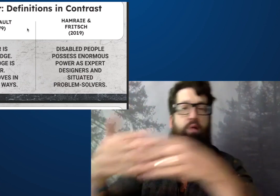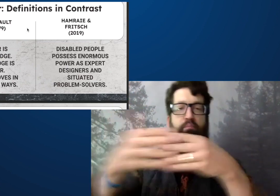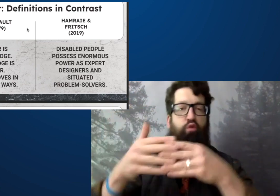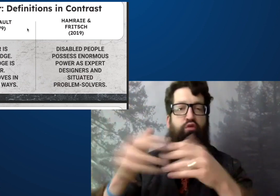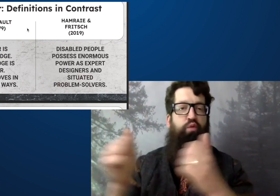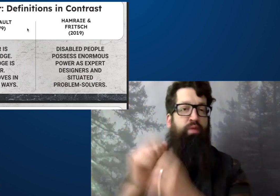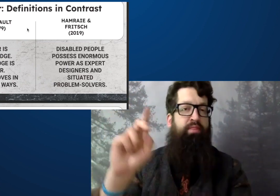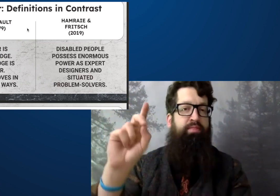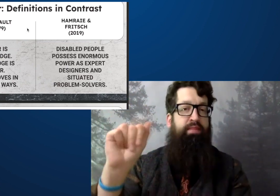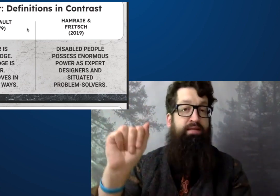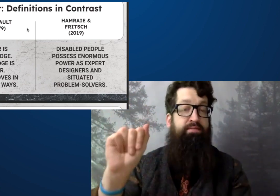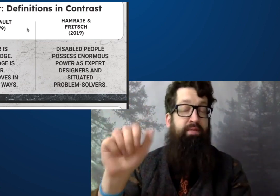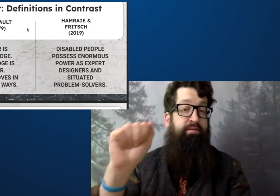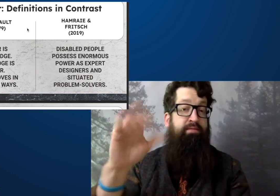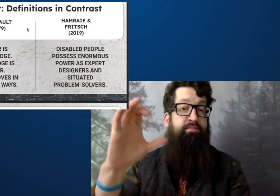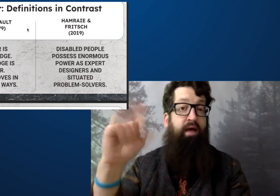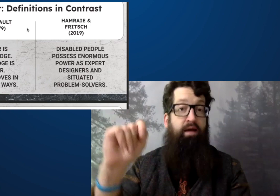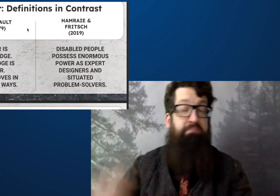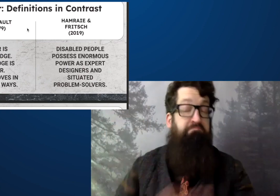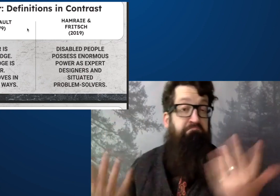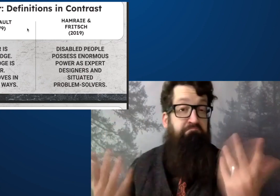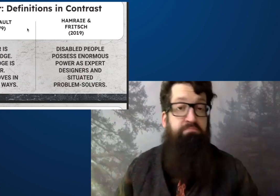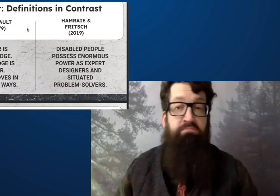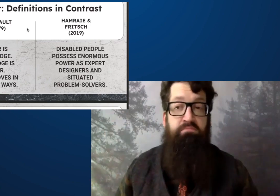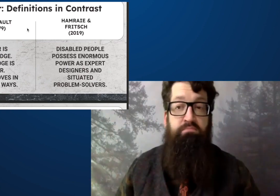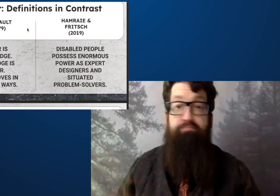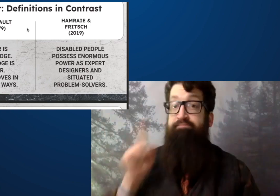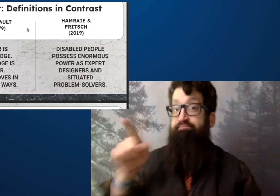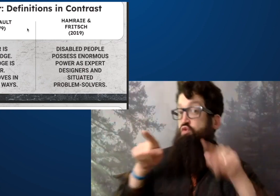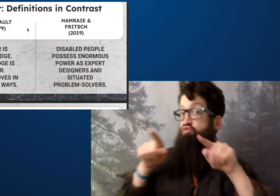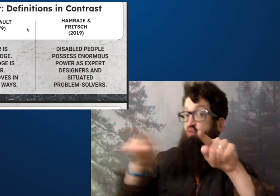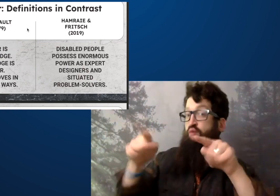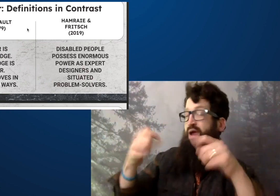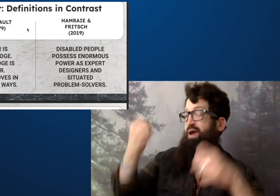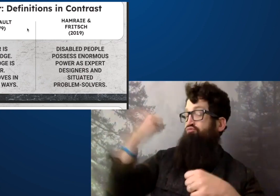laws passed, as we all know, the American Disability Act, americans,